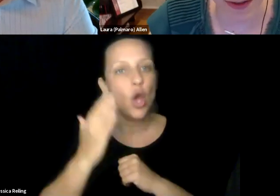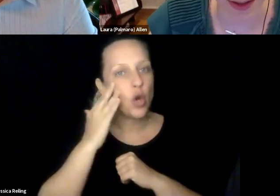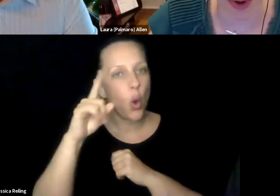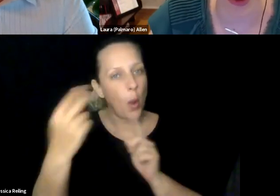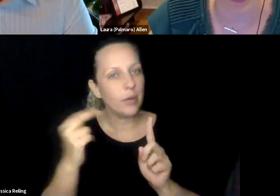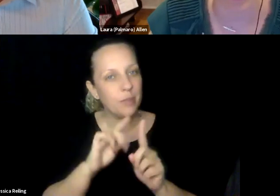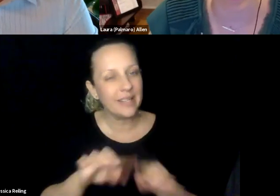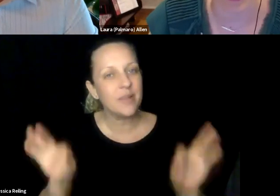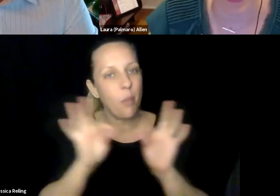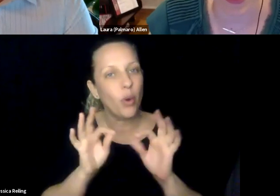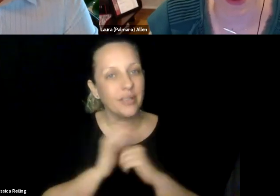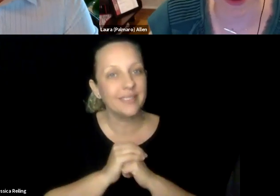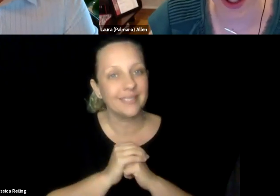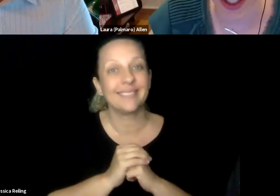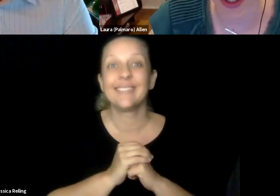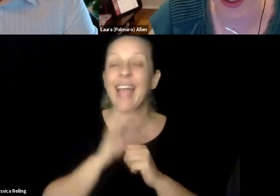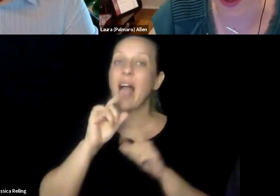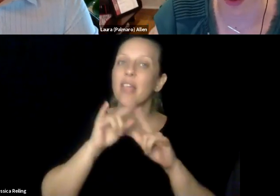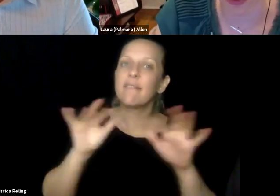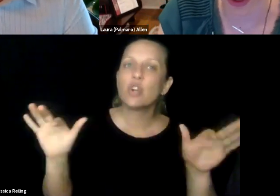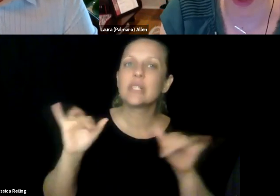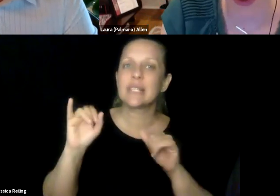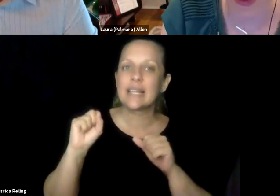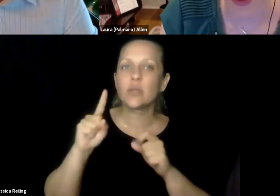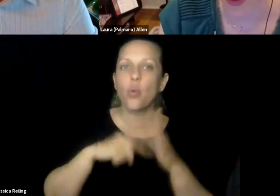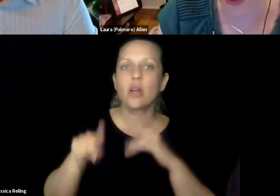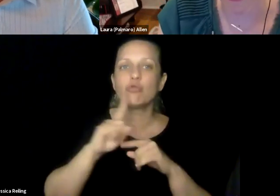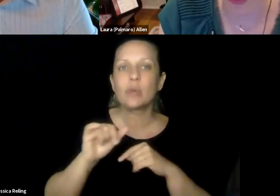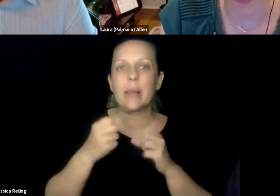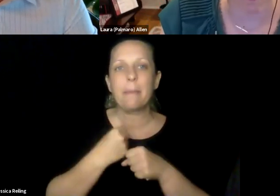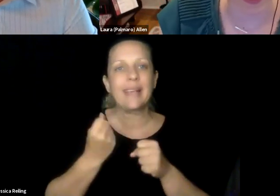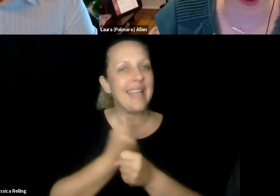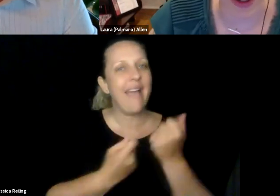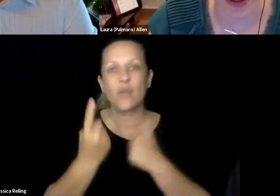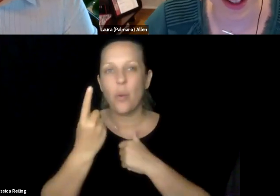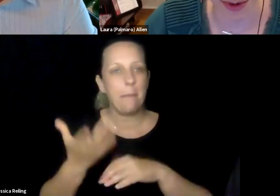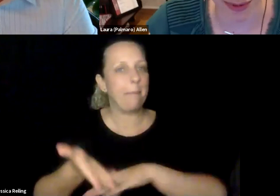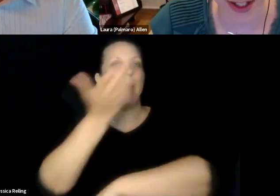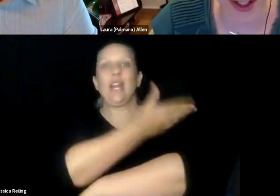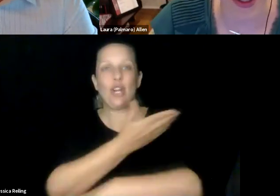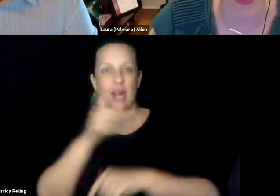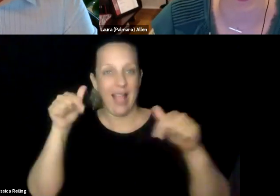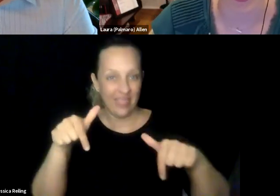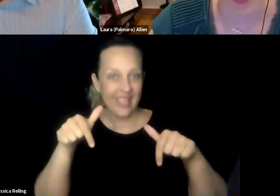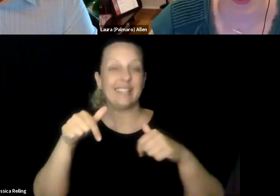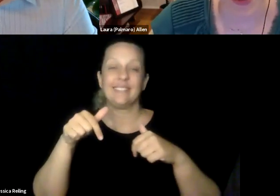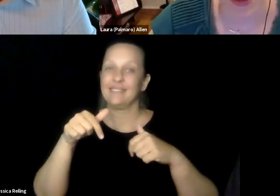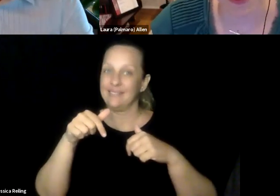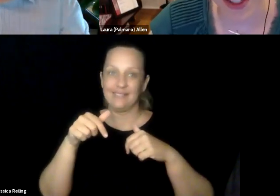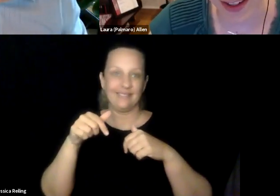students that I chat with and mentor, you are adding value. Know that your perspective is important, and that the